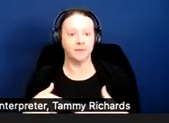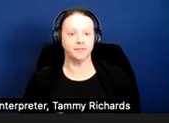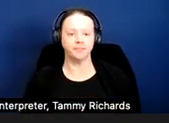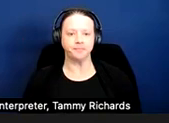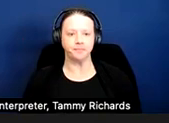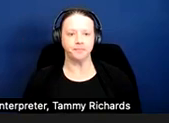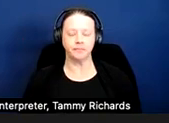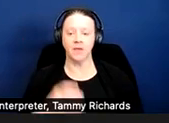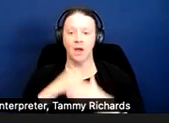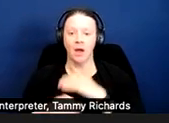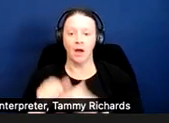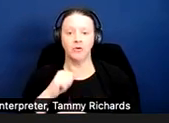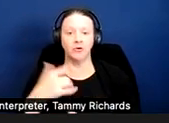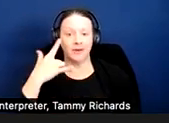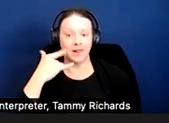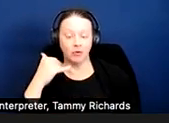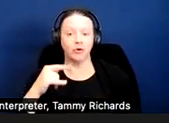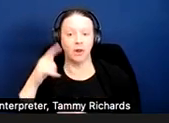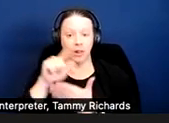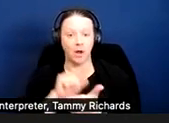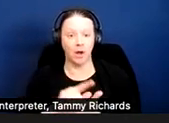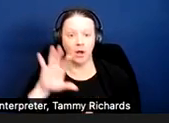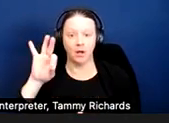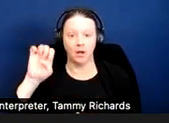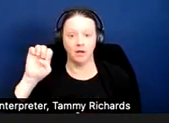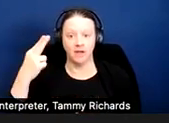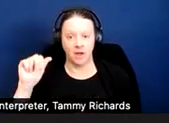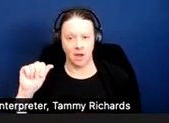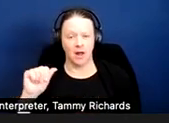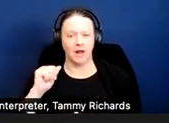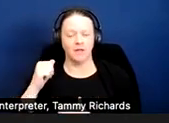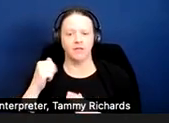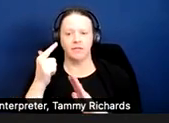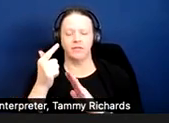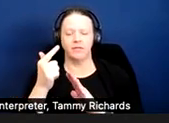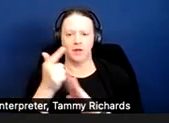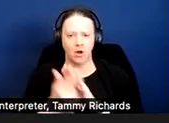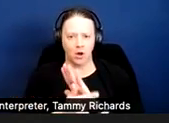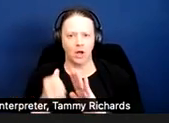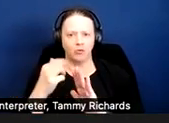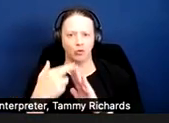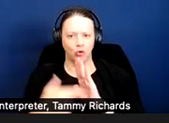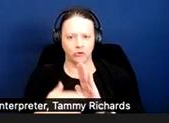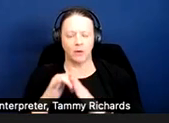Under California law, the regulations that were passed I think effective of 2022 make